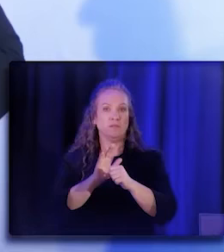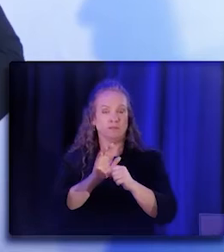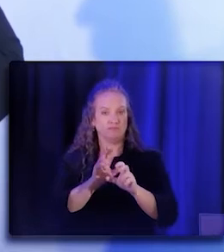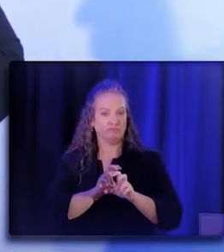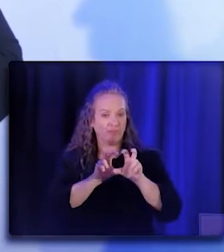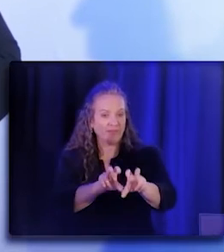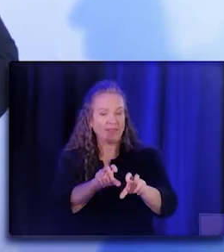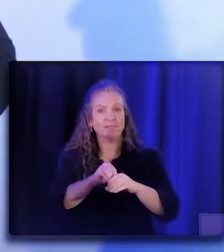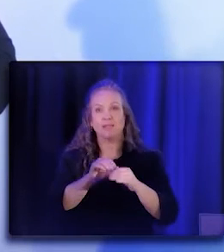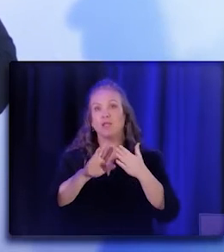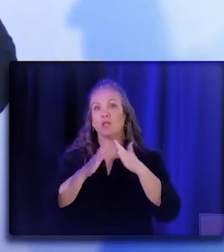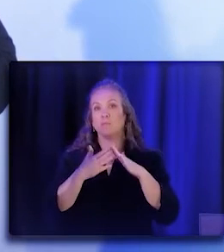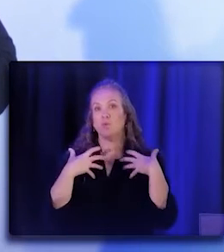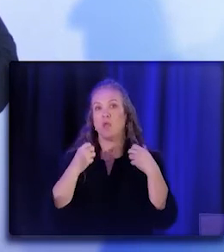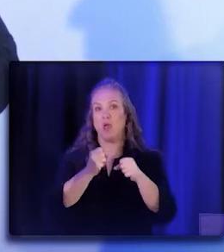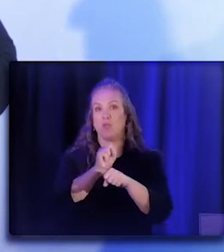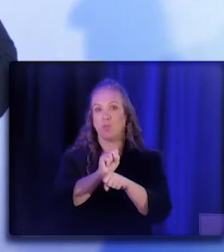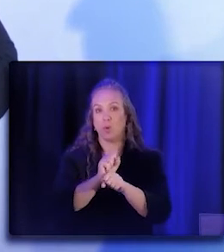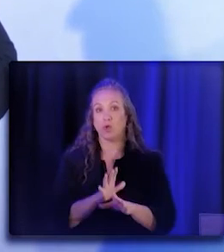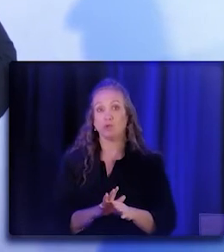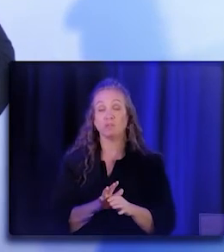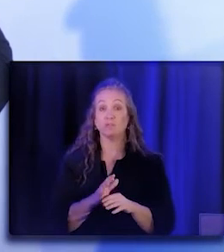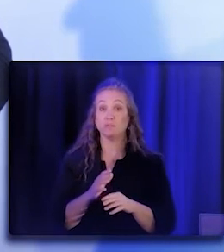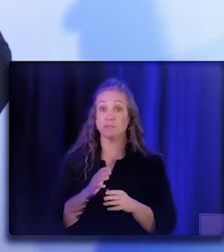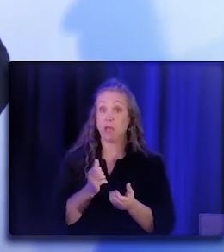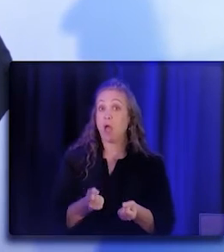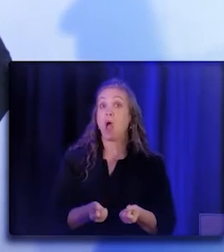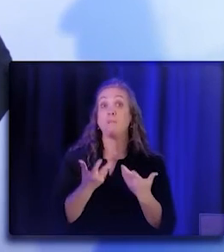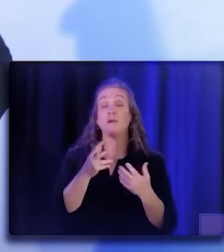in the amount of over $280 million.